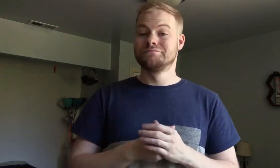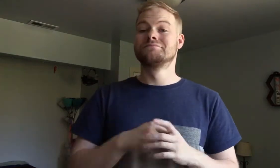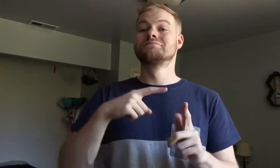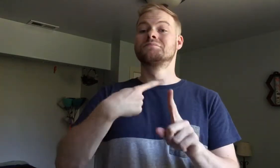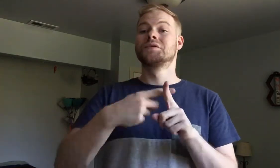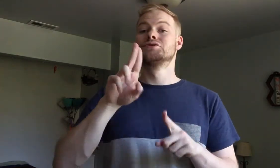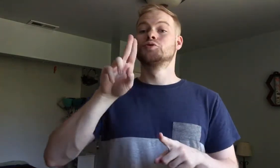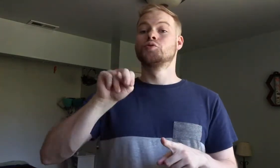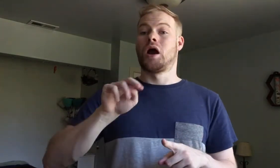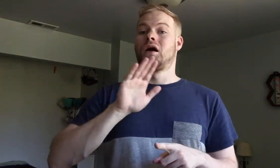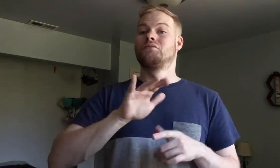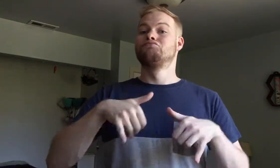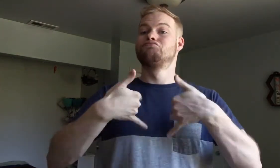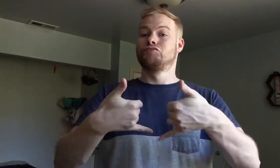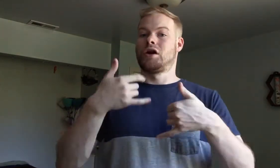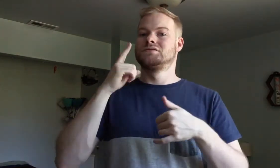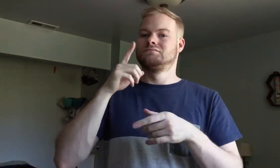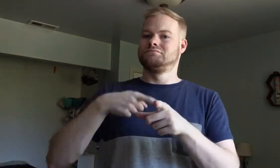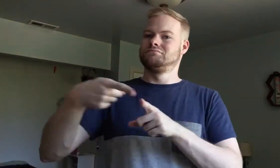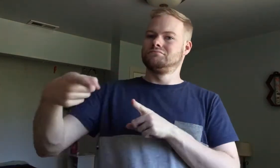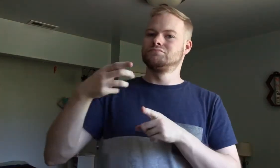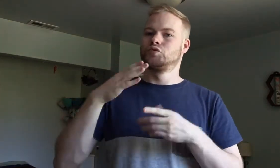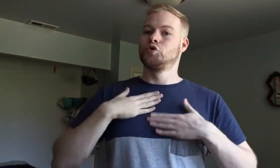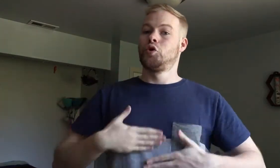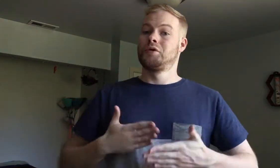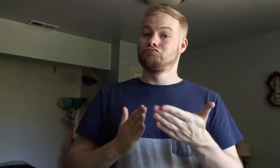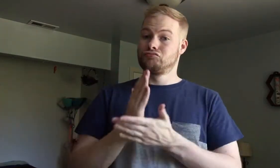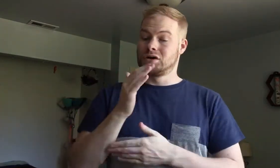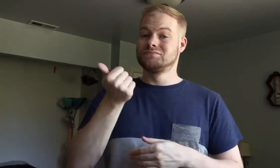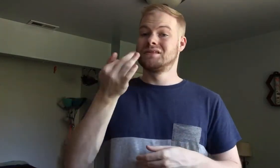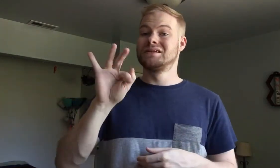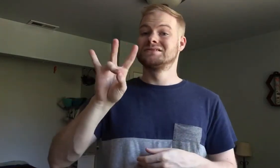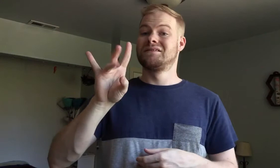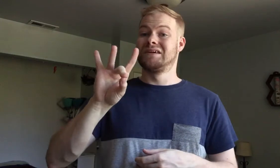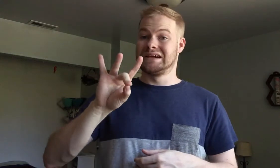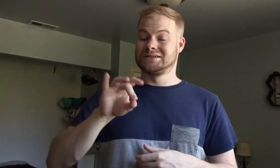and the United Nations Prize in the Field of Human Rights in 1978.